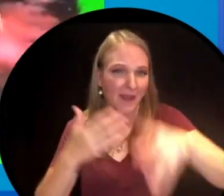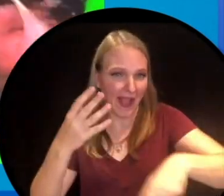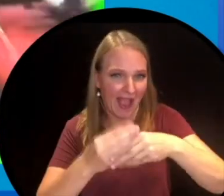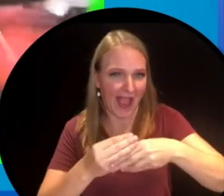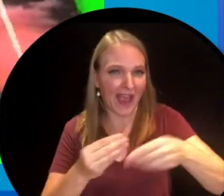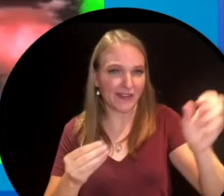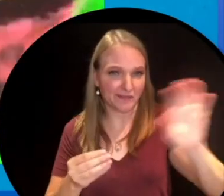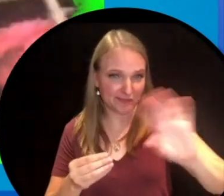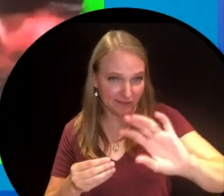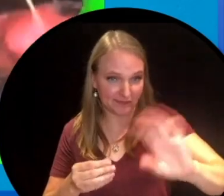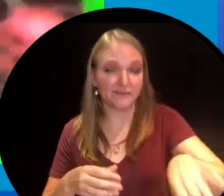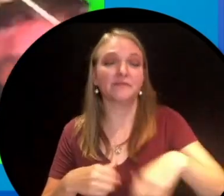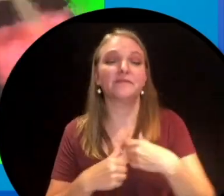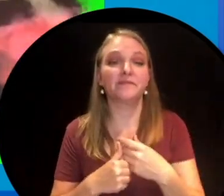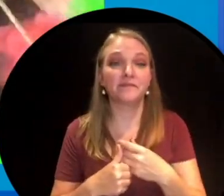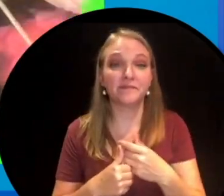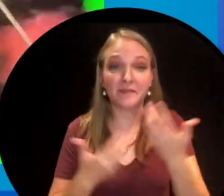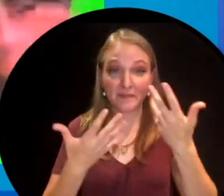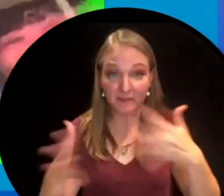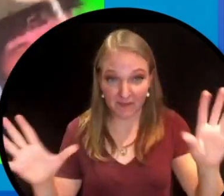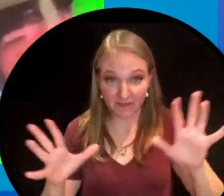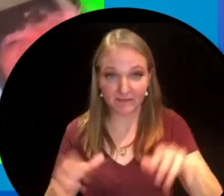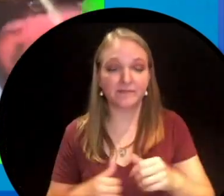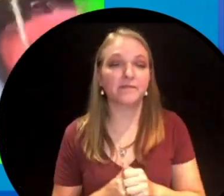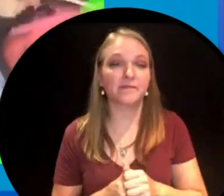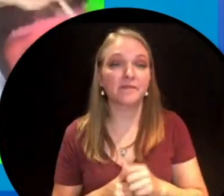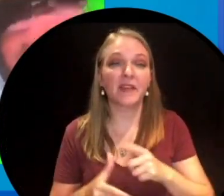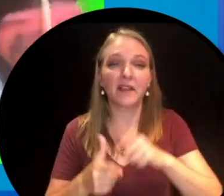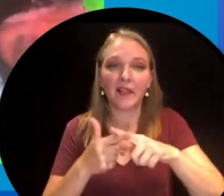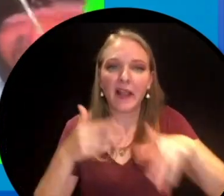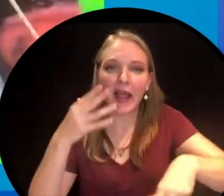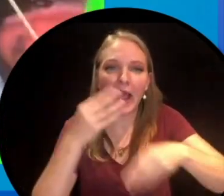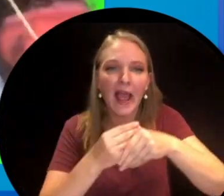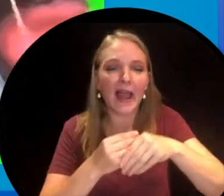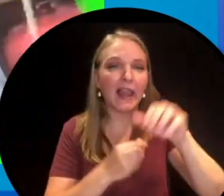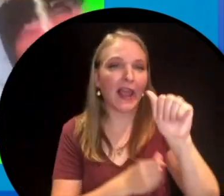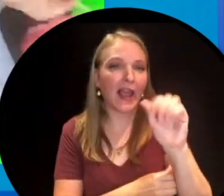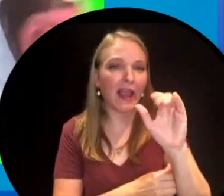you're going to want to open your activator and start pouring it in little bits at a time.